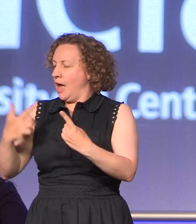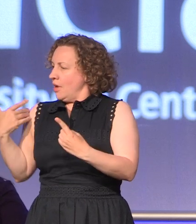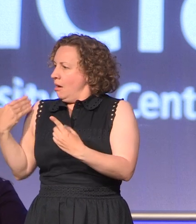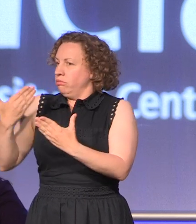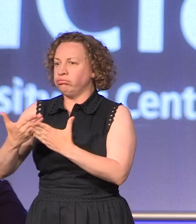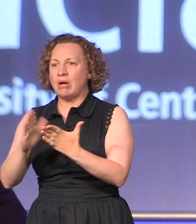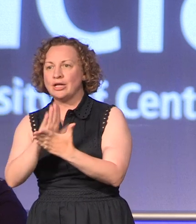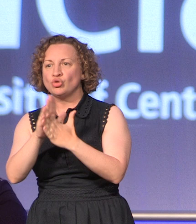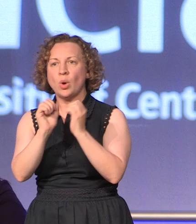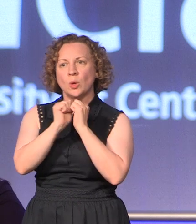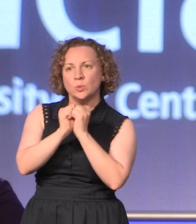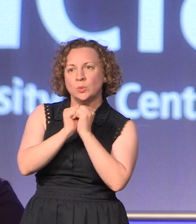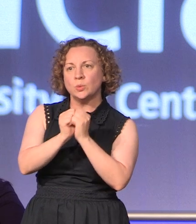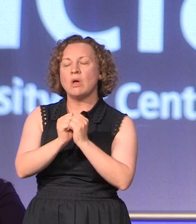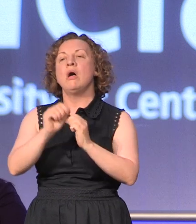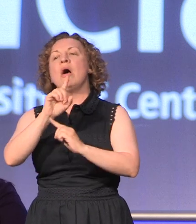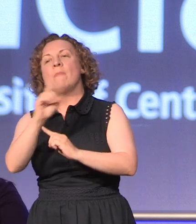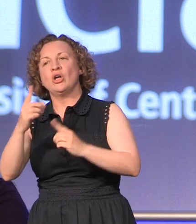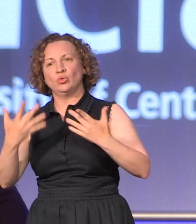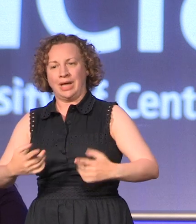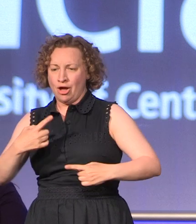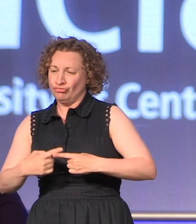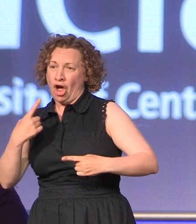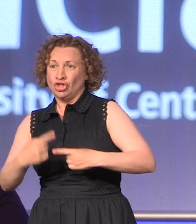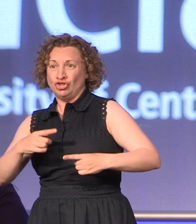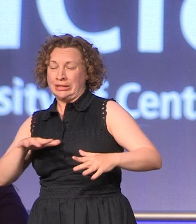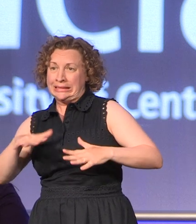through today, enjoy every last minute of it share